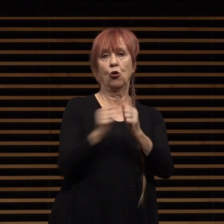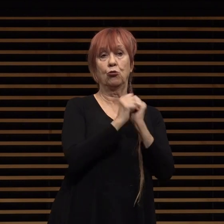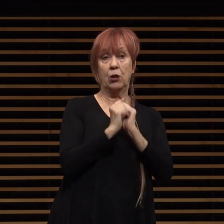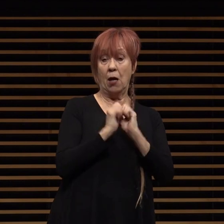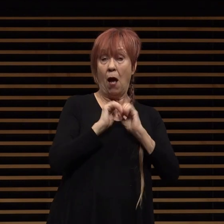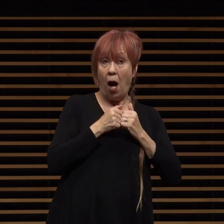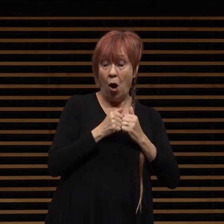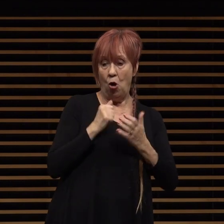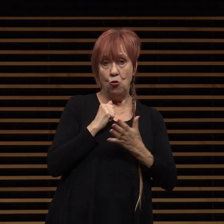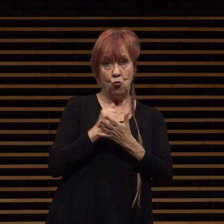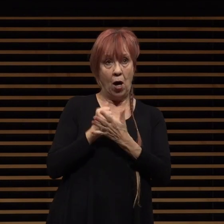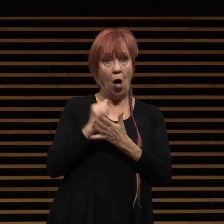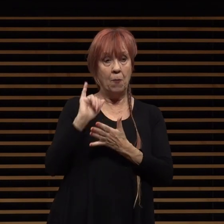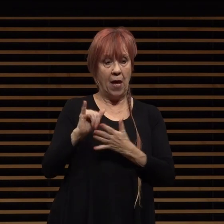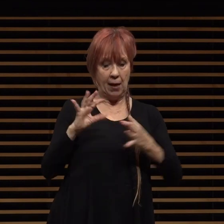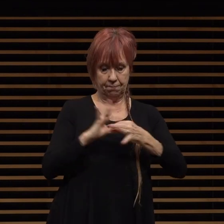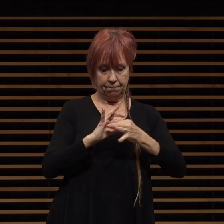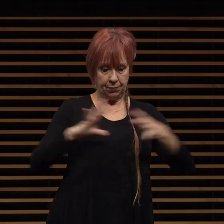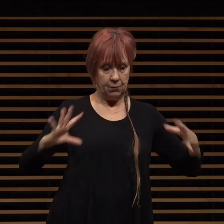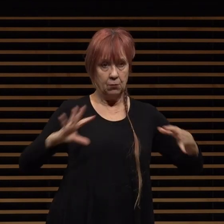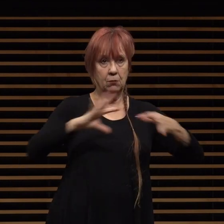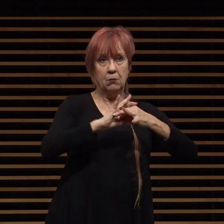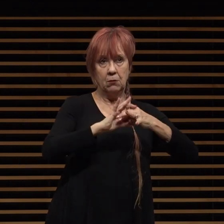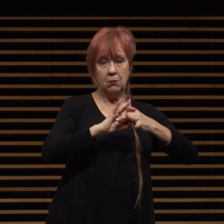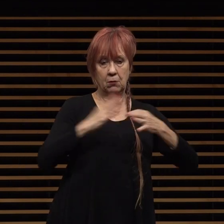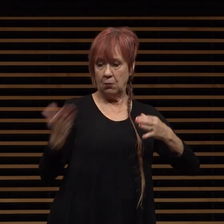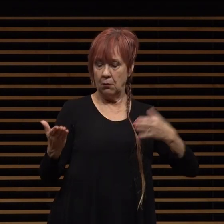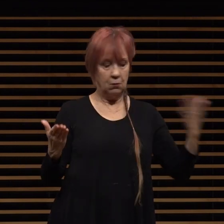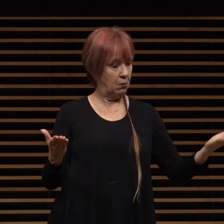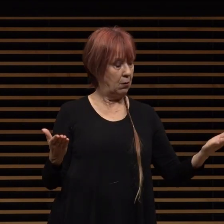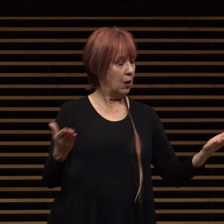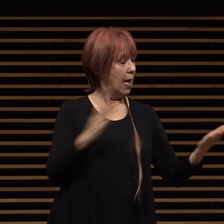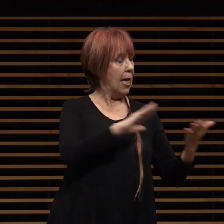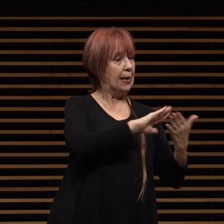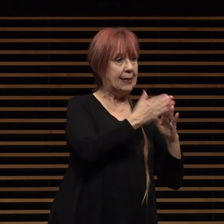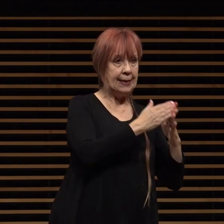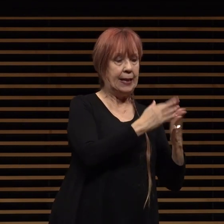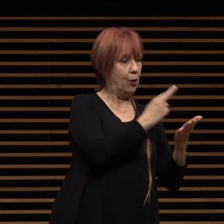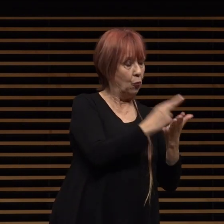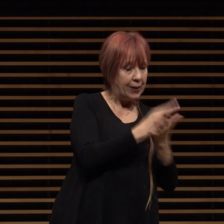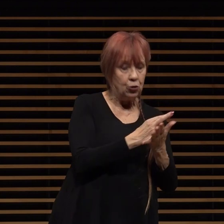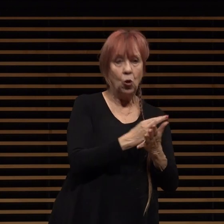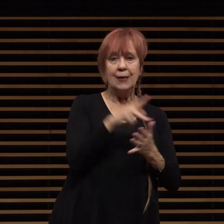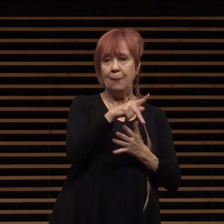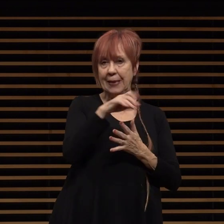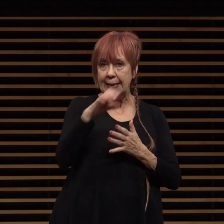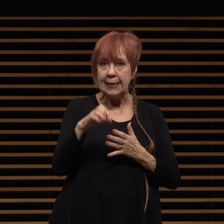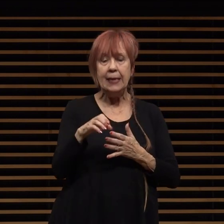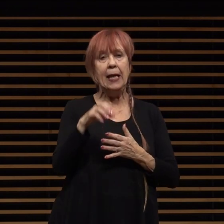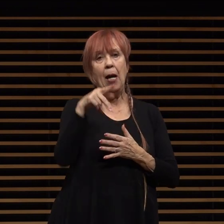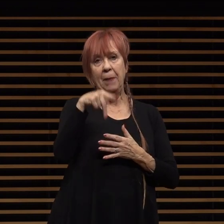to address that disconnect to bring city